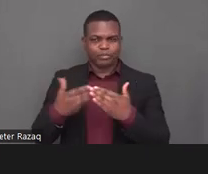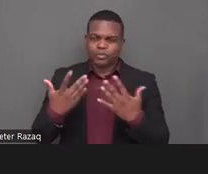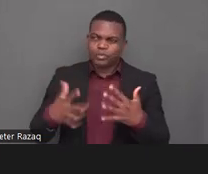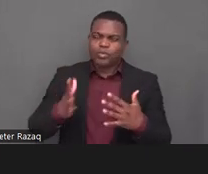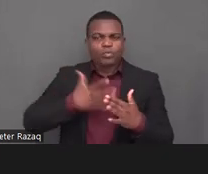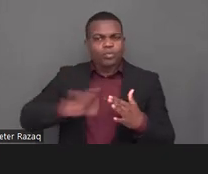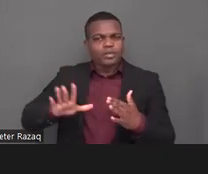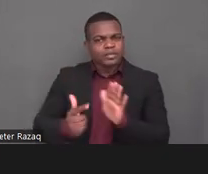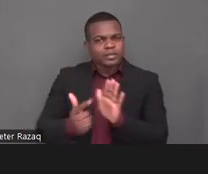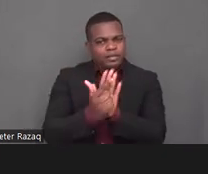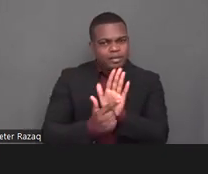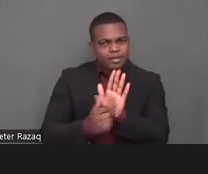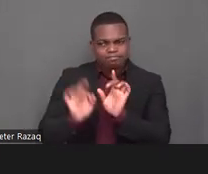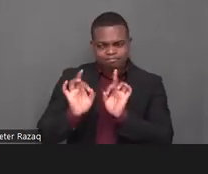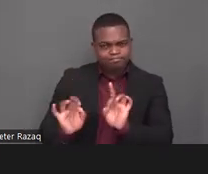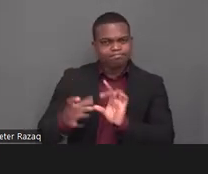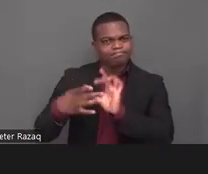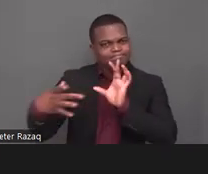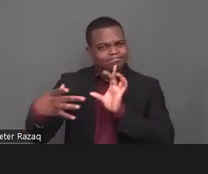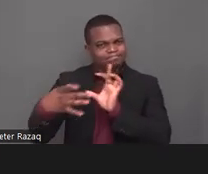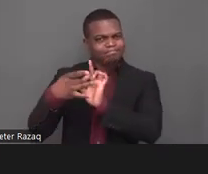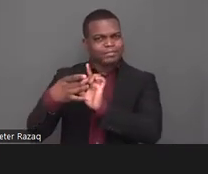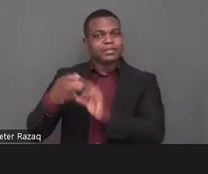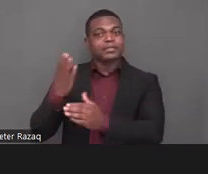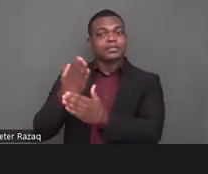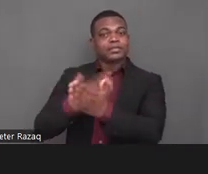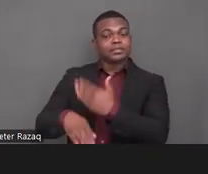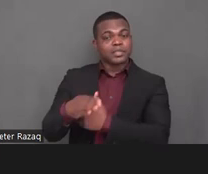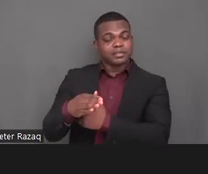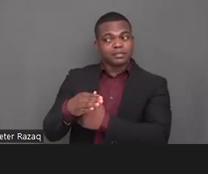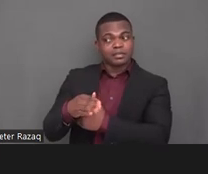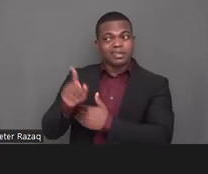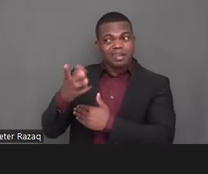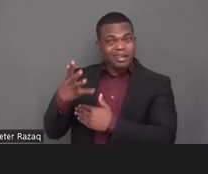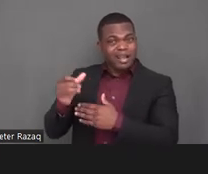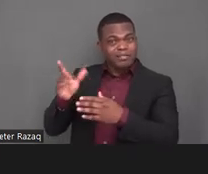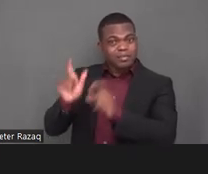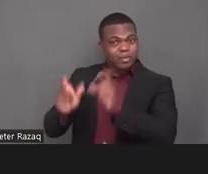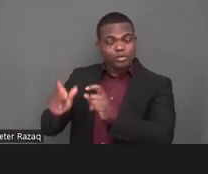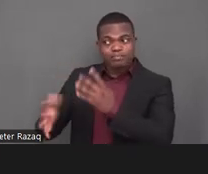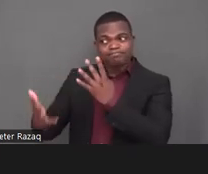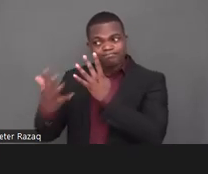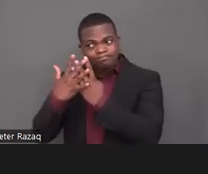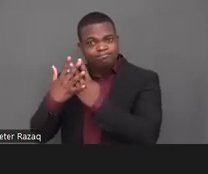laws as you know comes in a variety of forms and formats around the world attempts in the past